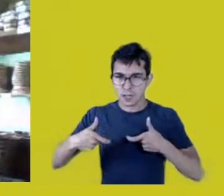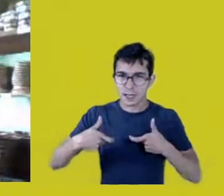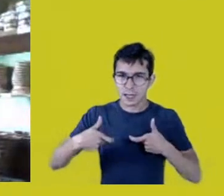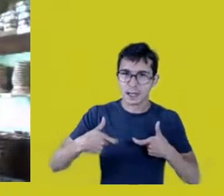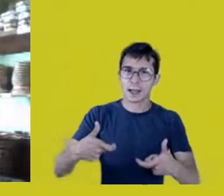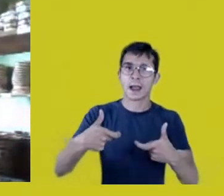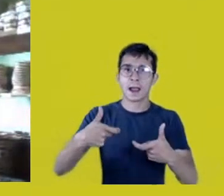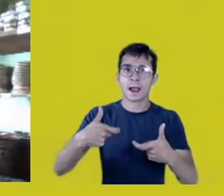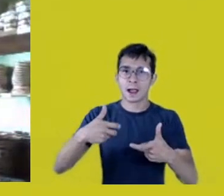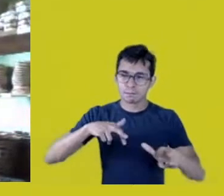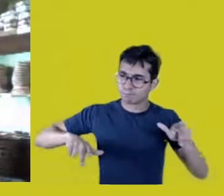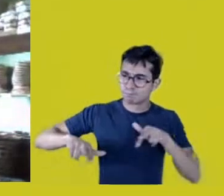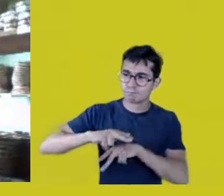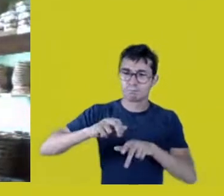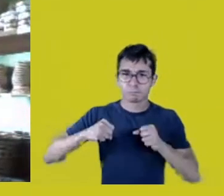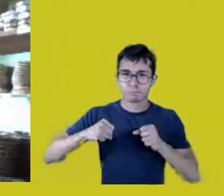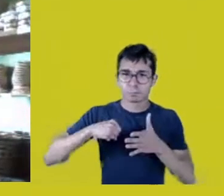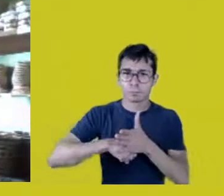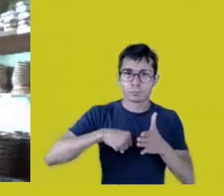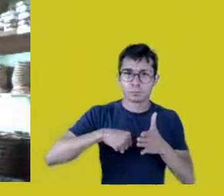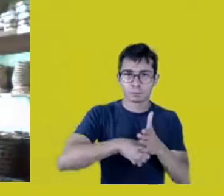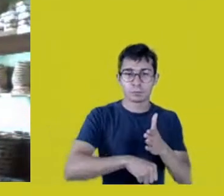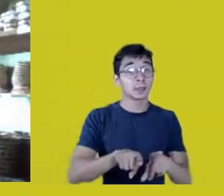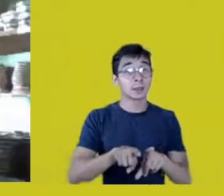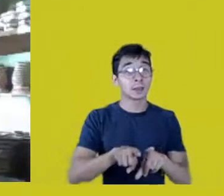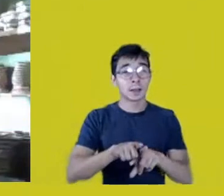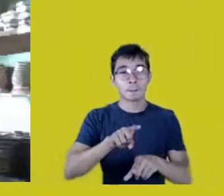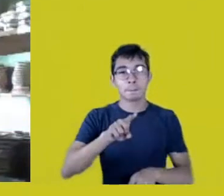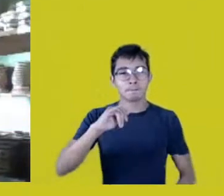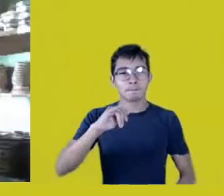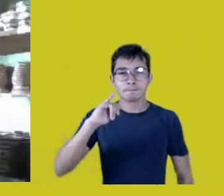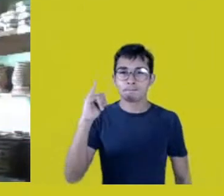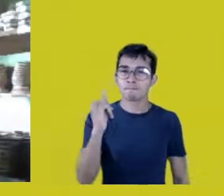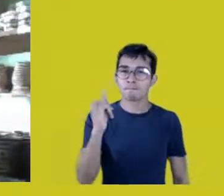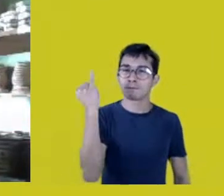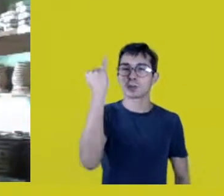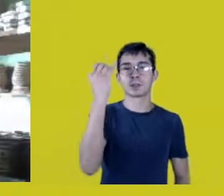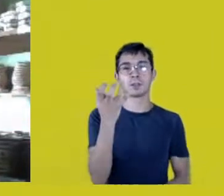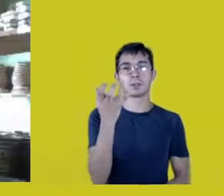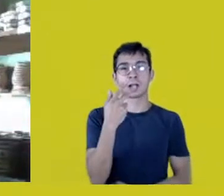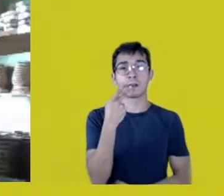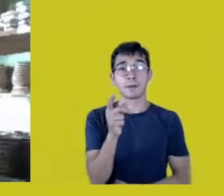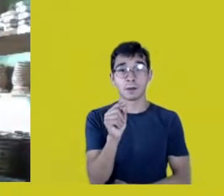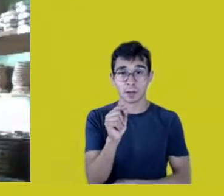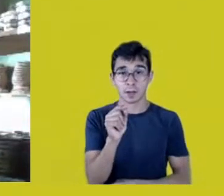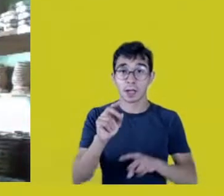but I think there’s a very important point I’d like to stress out: the matter of intellectual property.